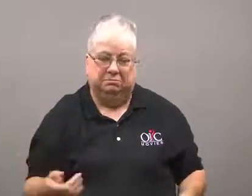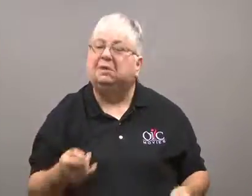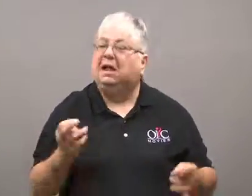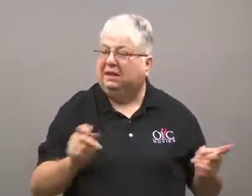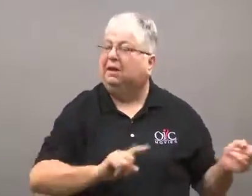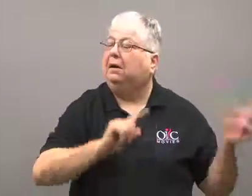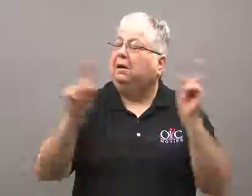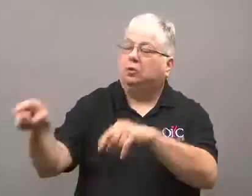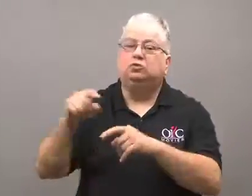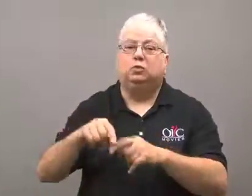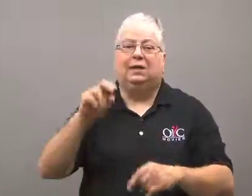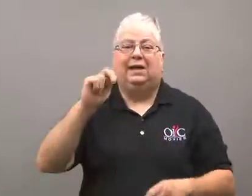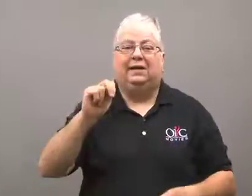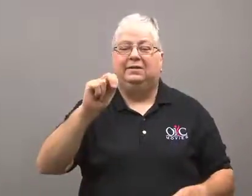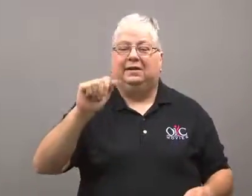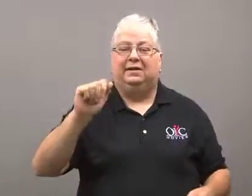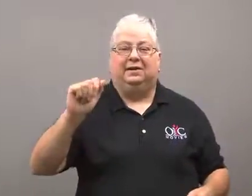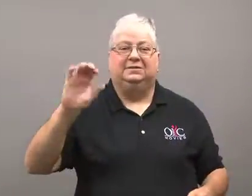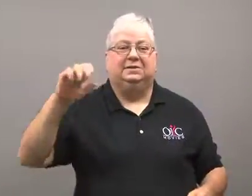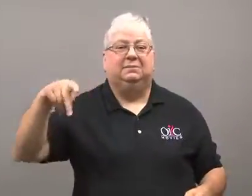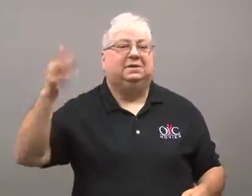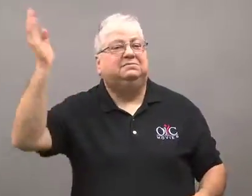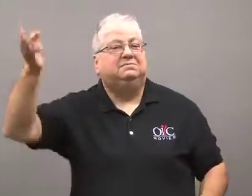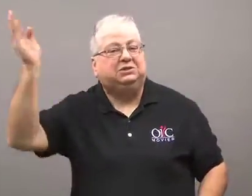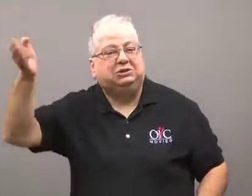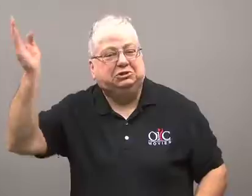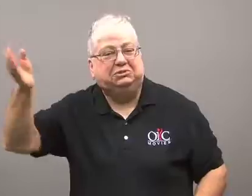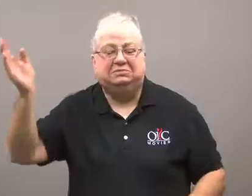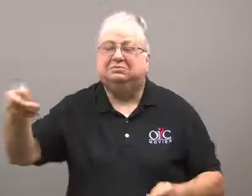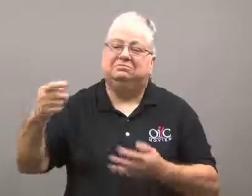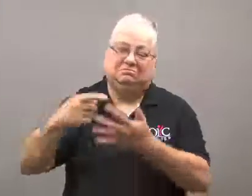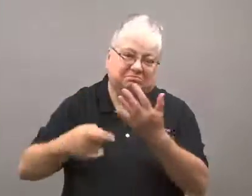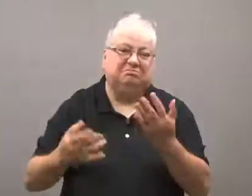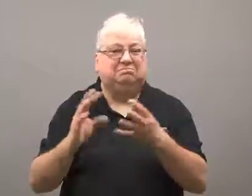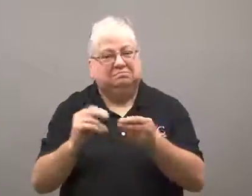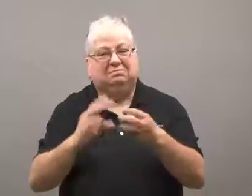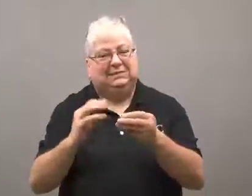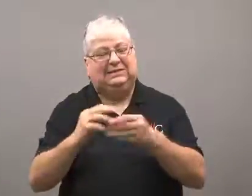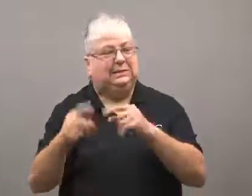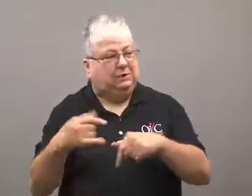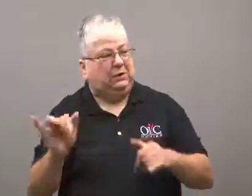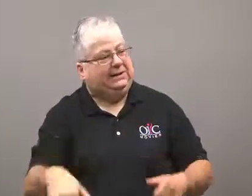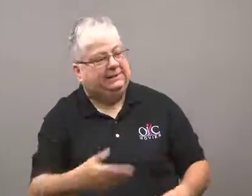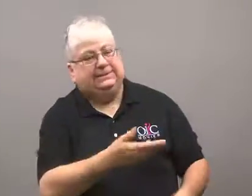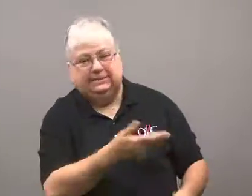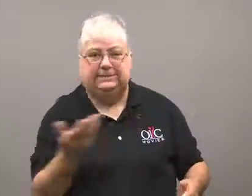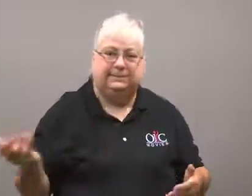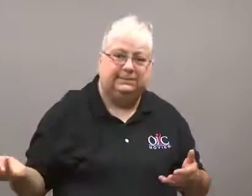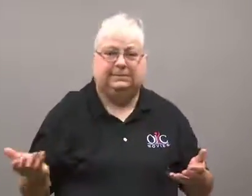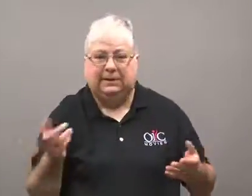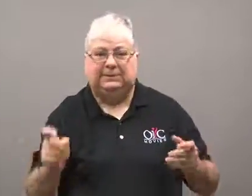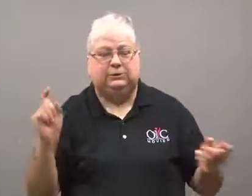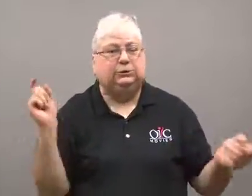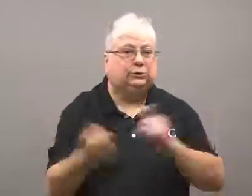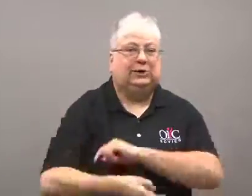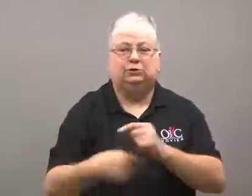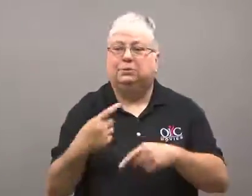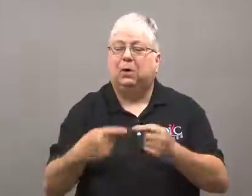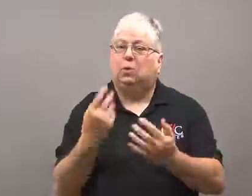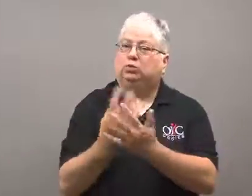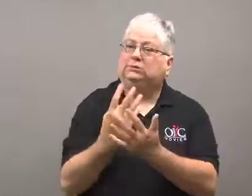He then gave a speech at the NAACP about the issue, that prisoner sentences needed to be